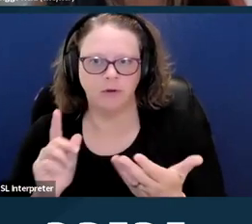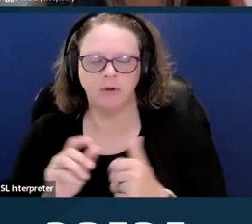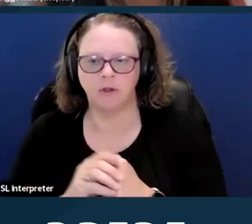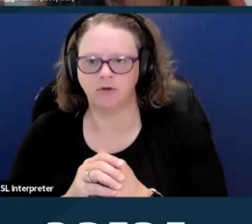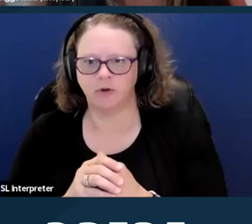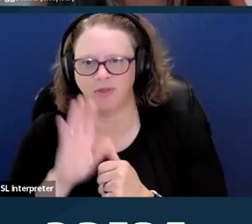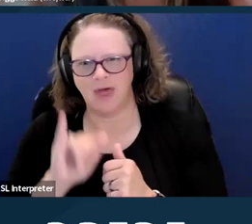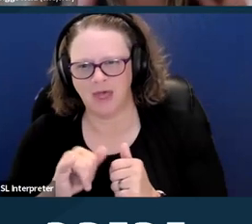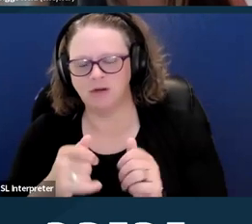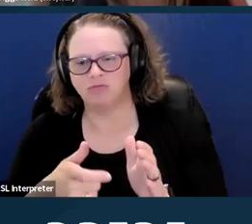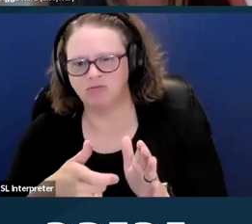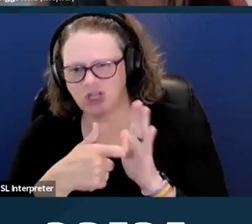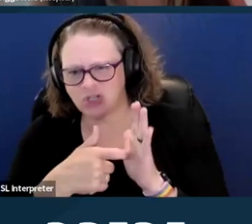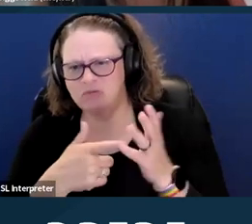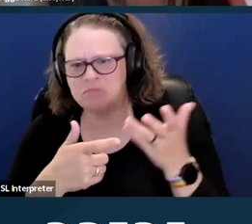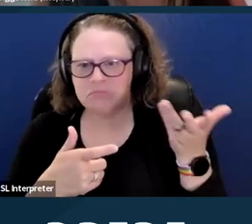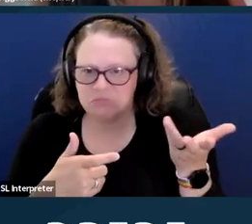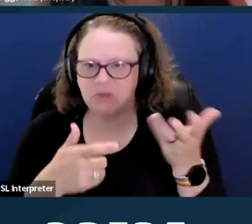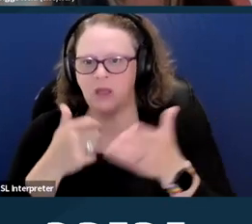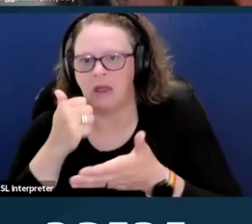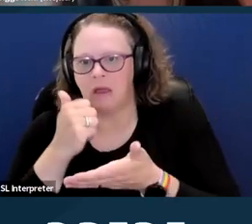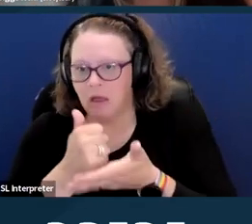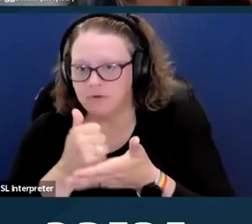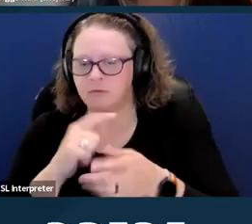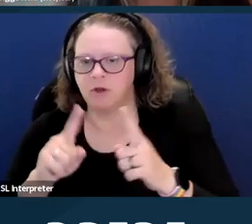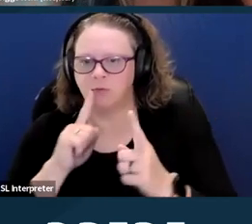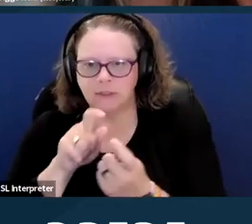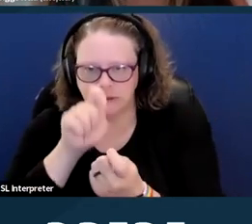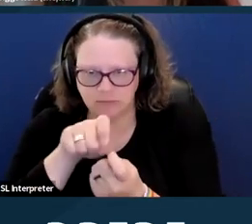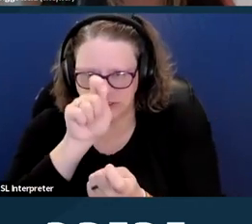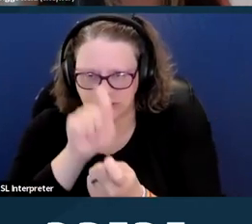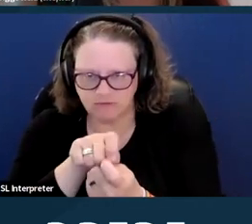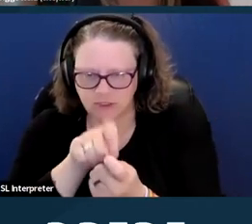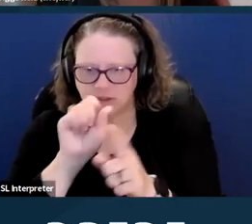but it's a very specific circumstance where it would be utilized.